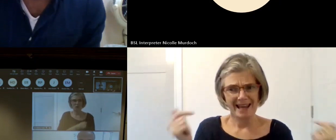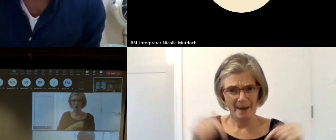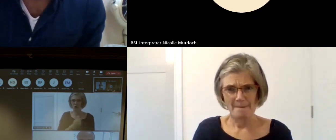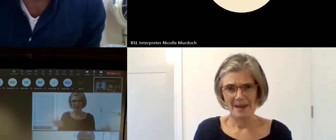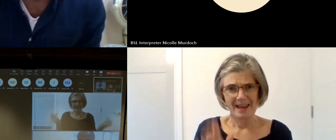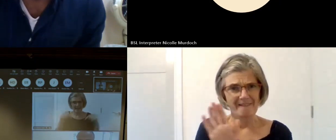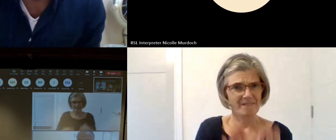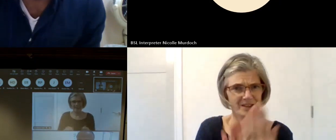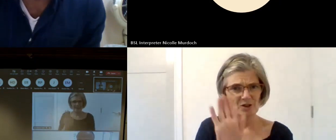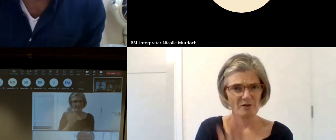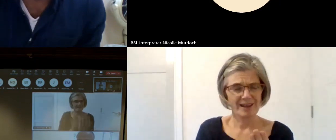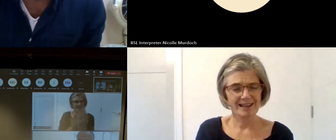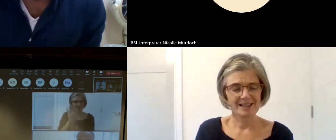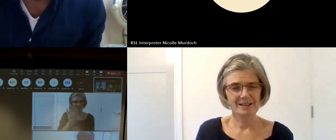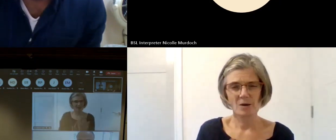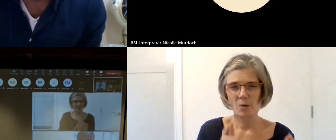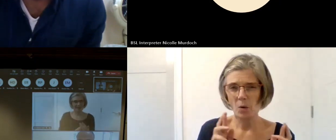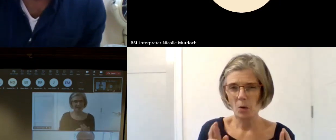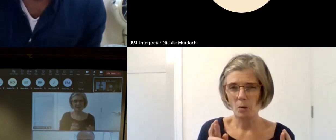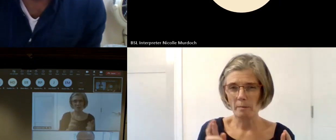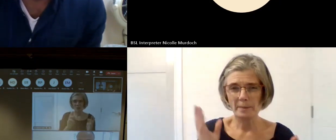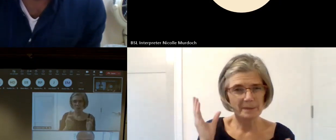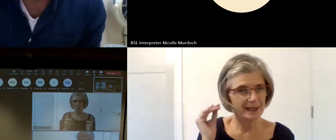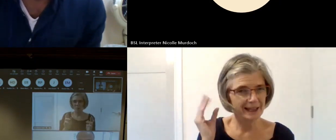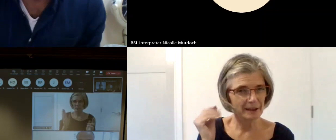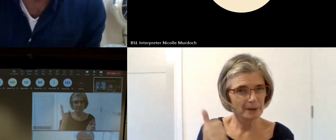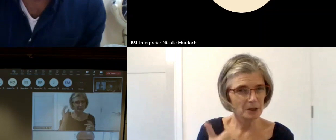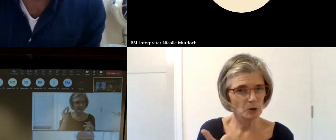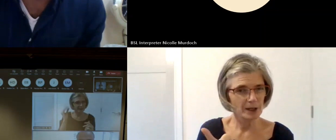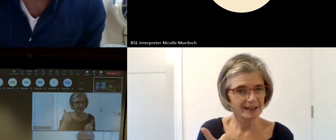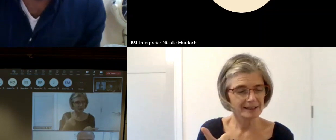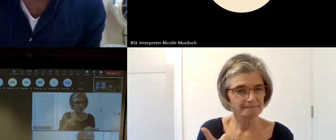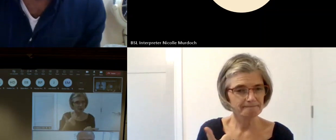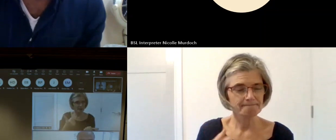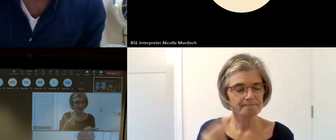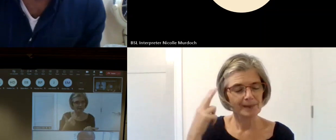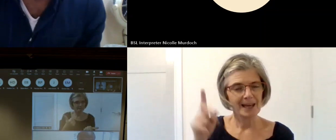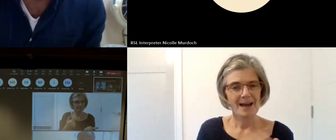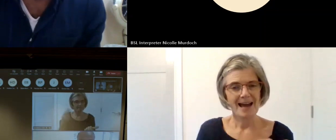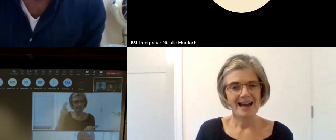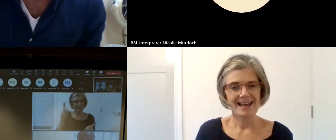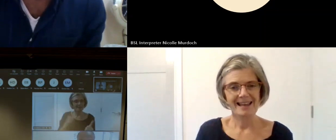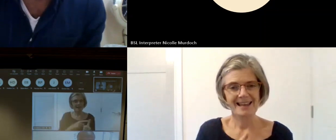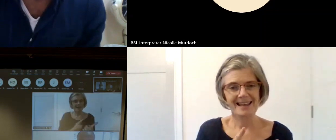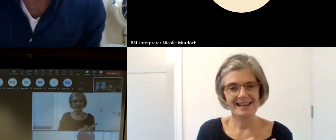you can all hear me um my name is Anil s pal so I work as the deputy director for the west